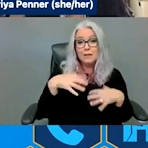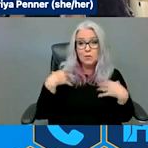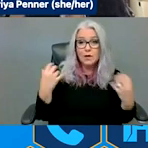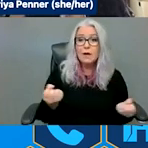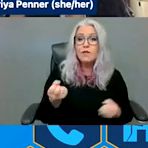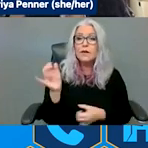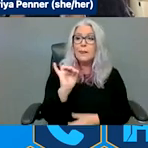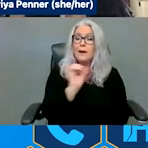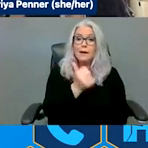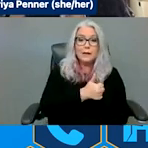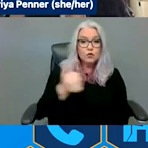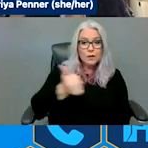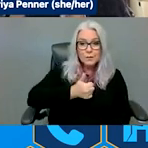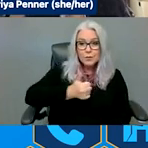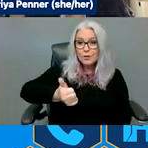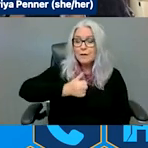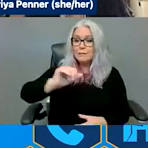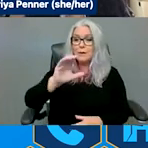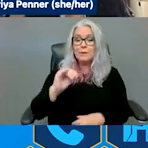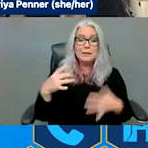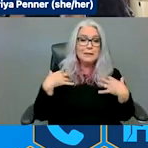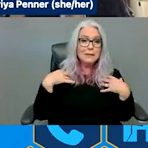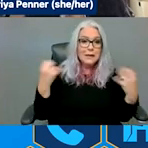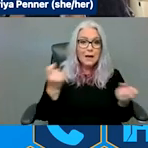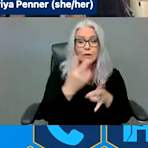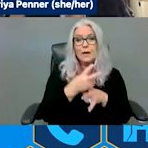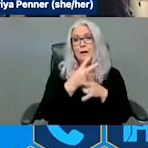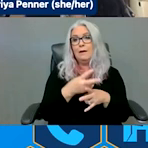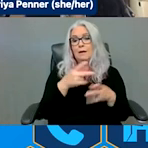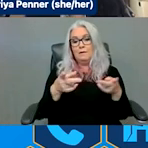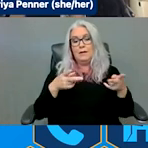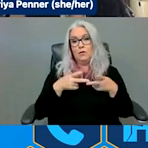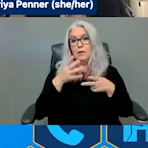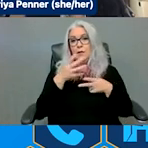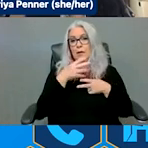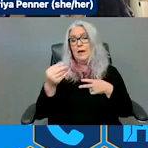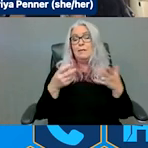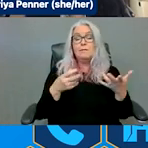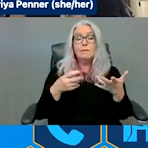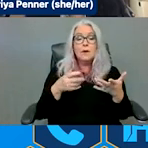health care facilities, and professionals; and ensuring that everyone has a seat at